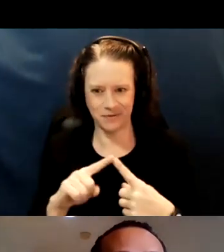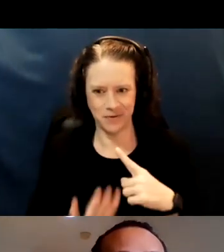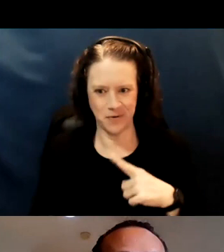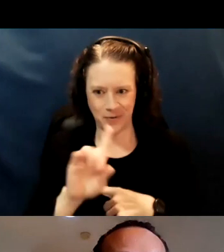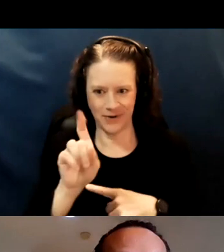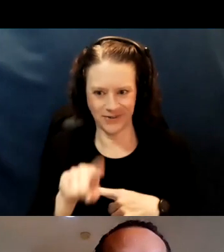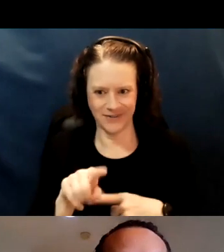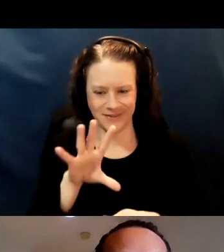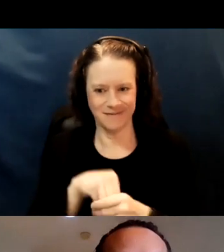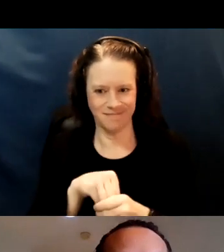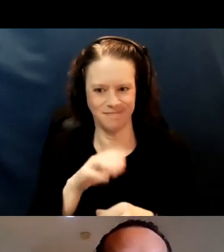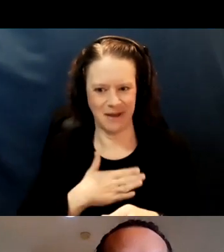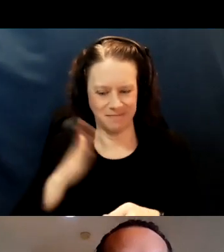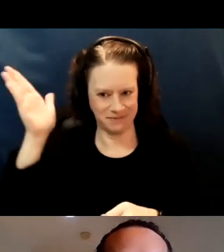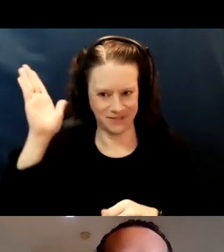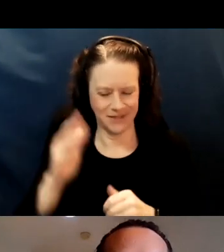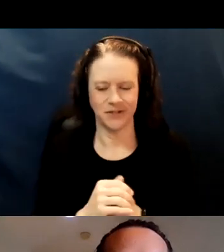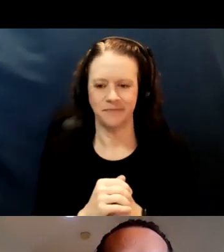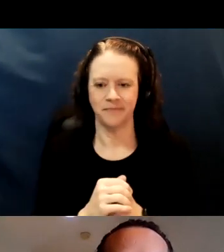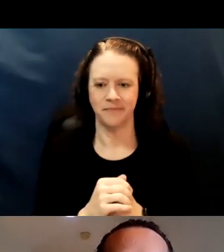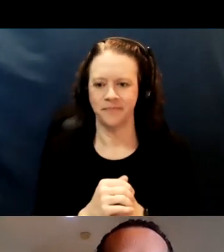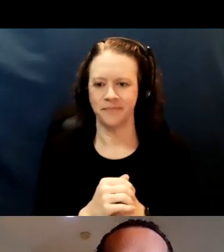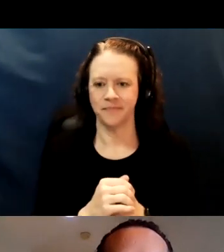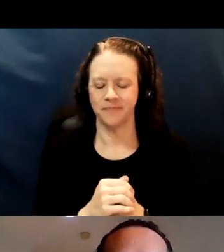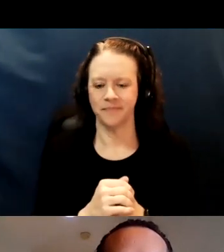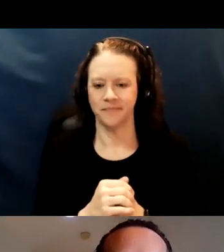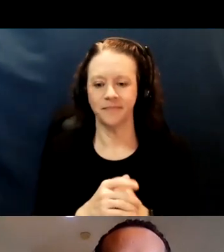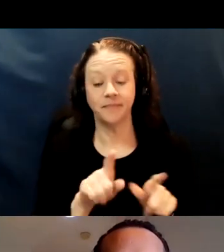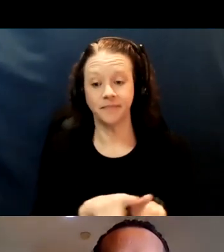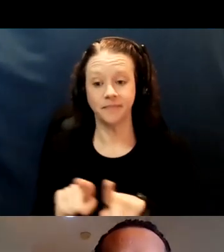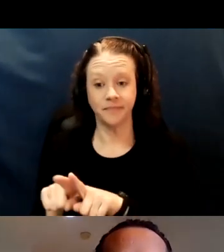And I'll be going over how we have designed